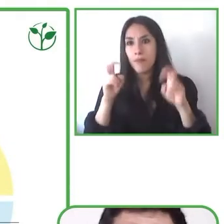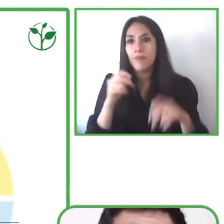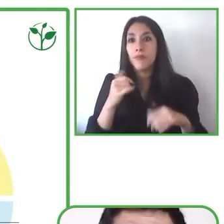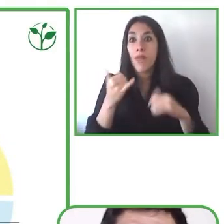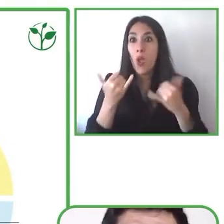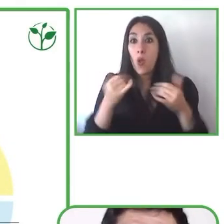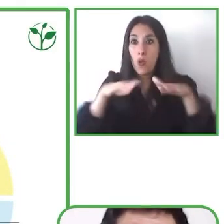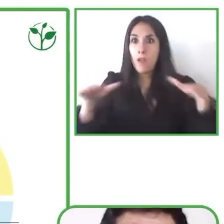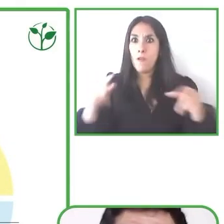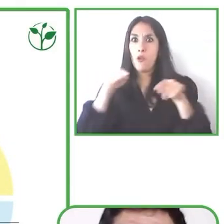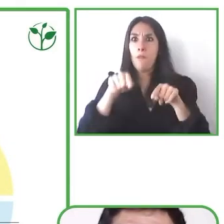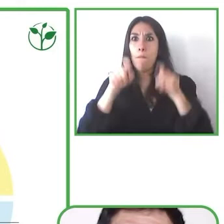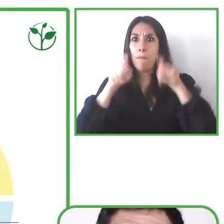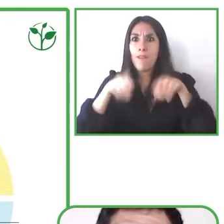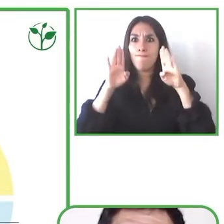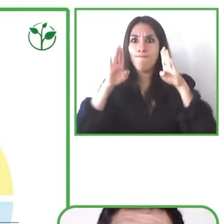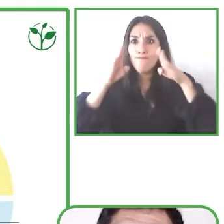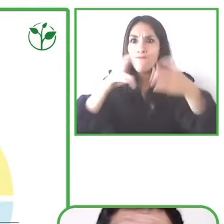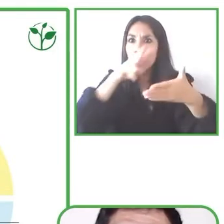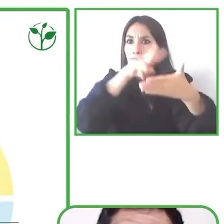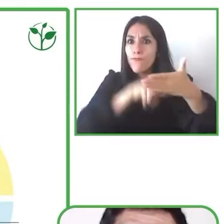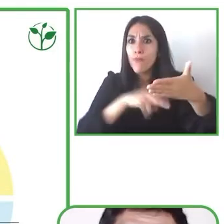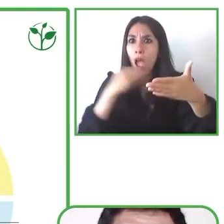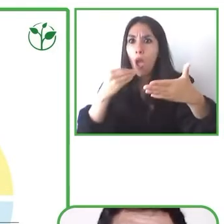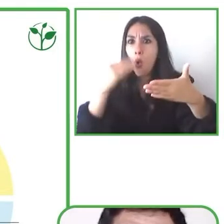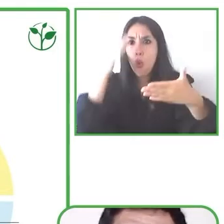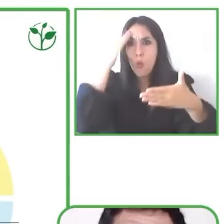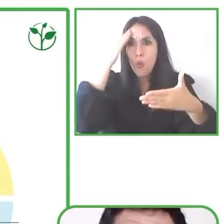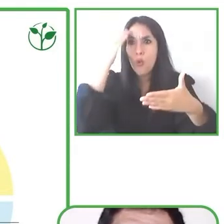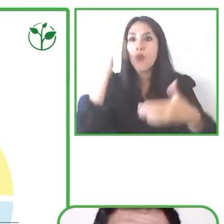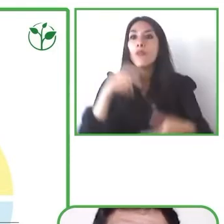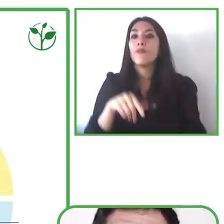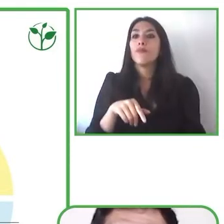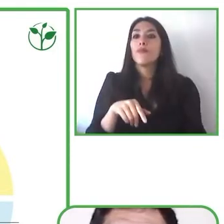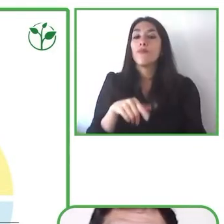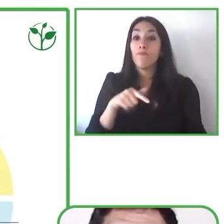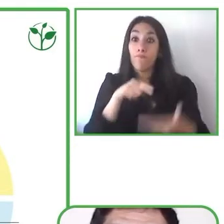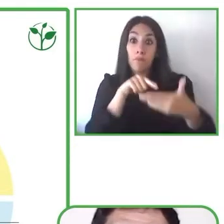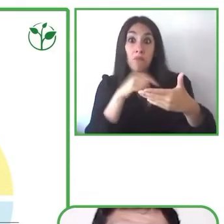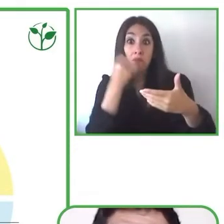children with down syndrome have this alteration in the phonological awareness